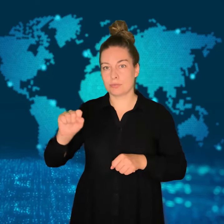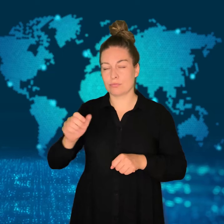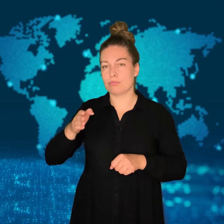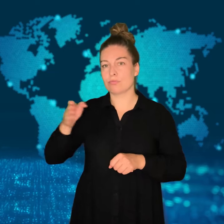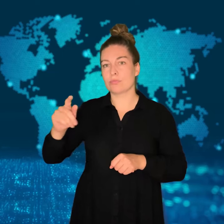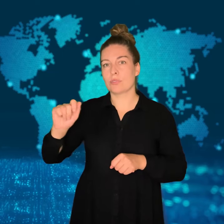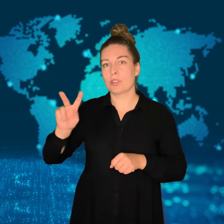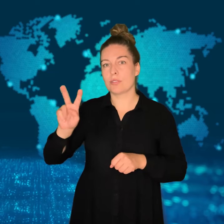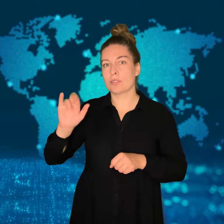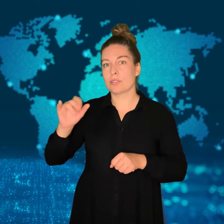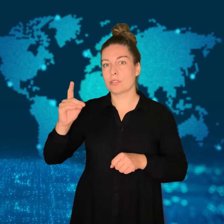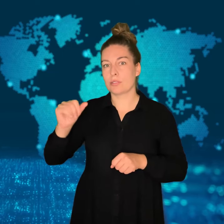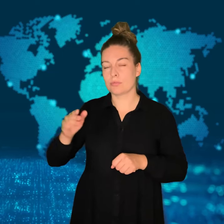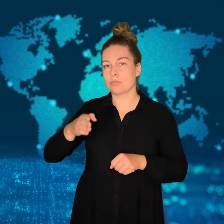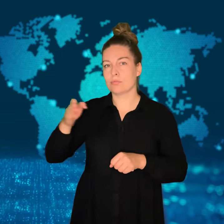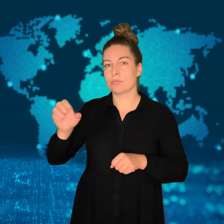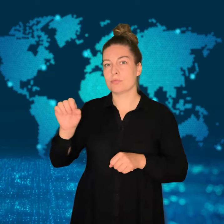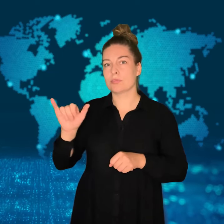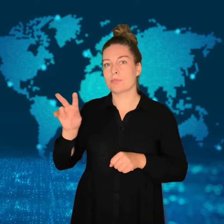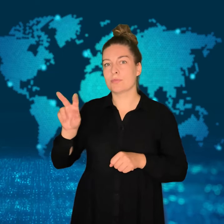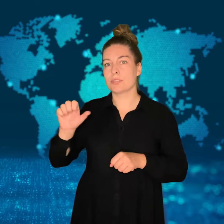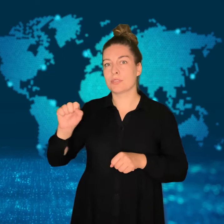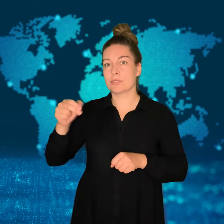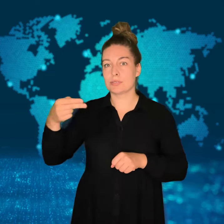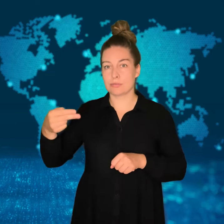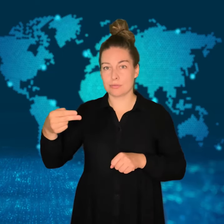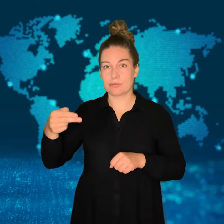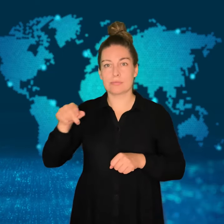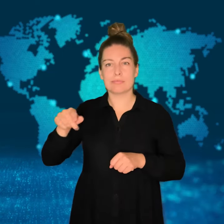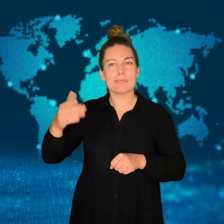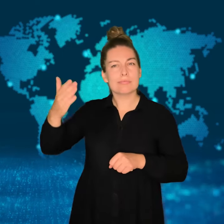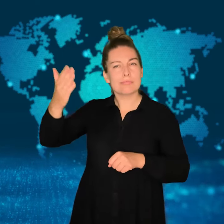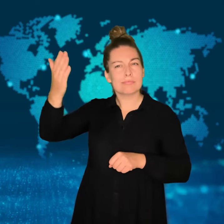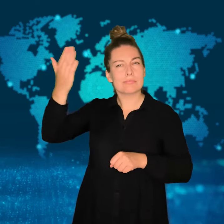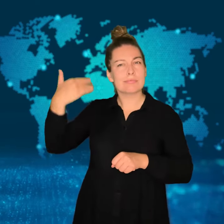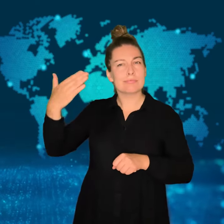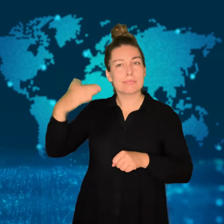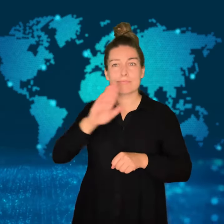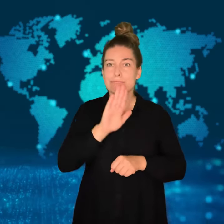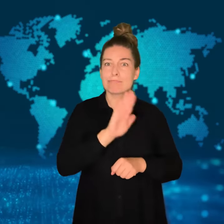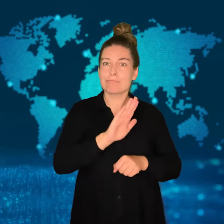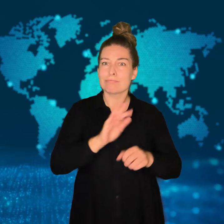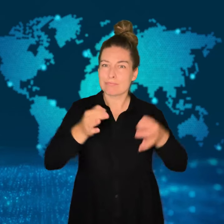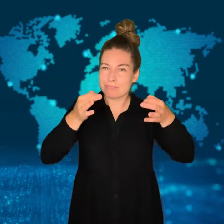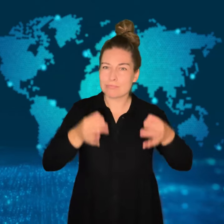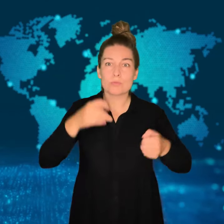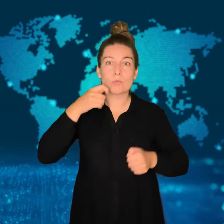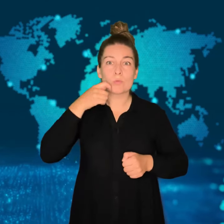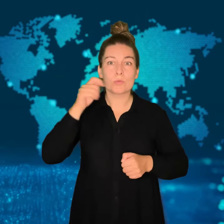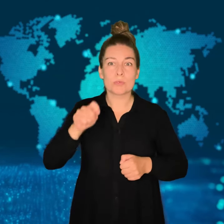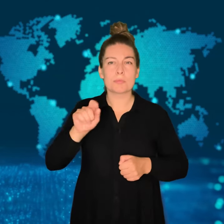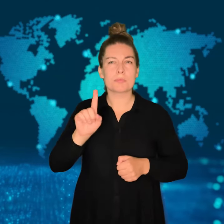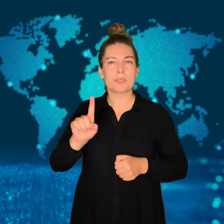are off the shore of Crimea's coast.